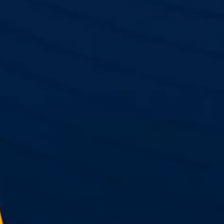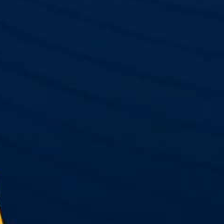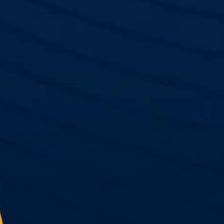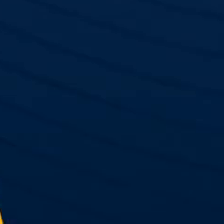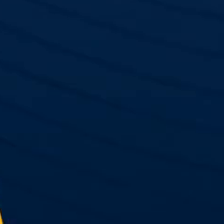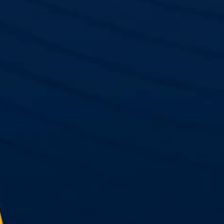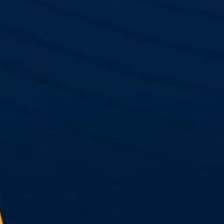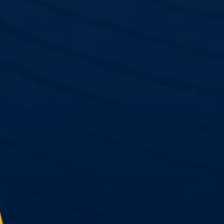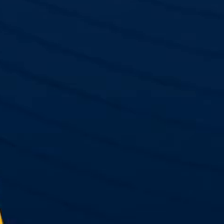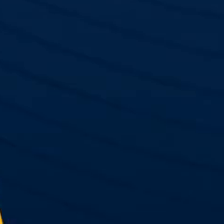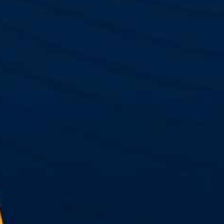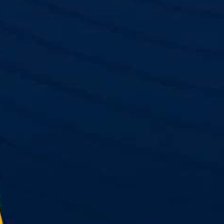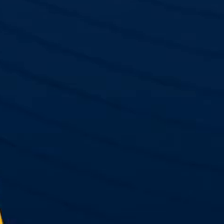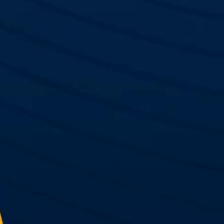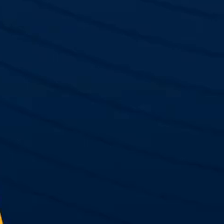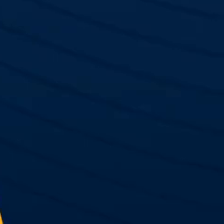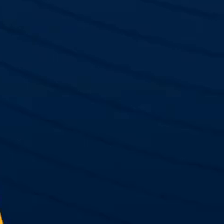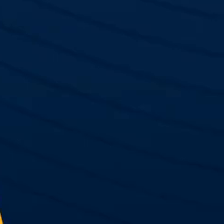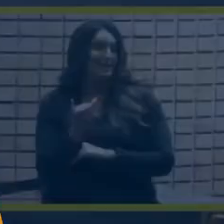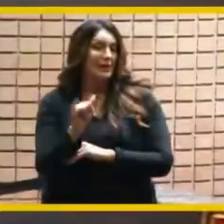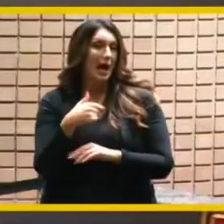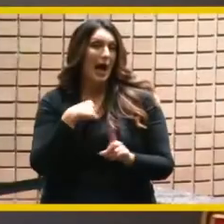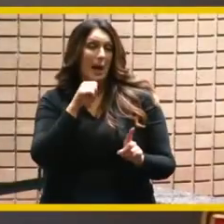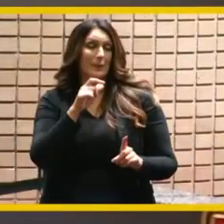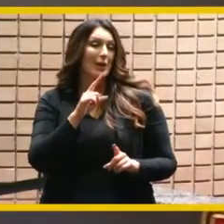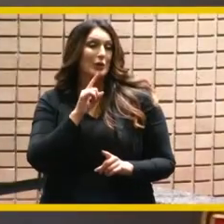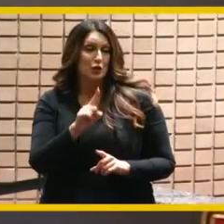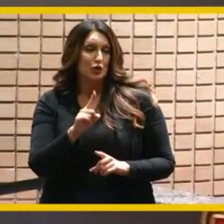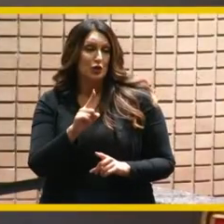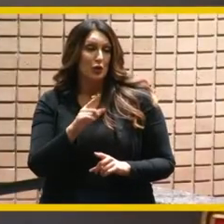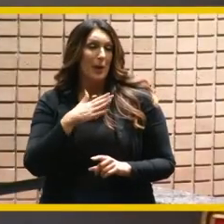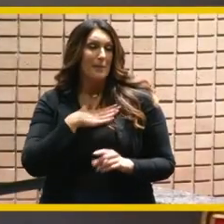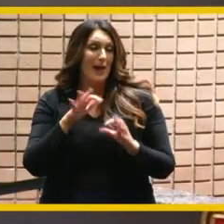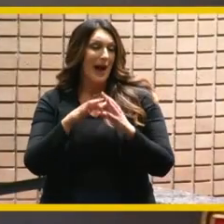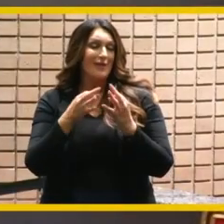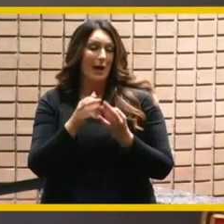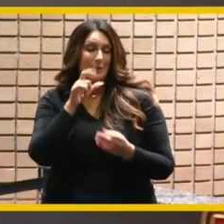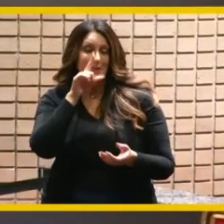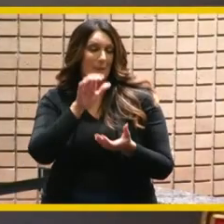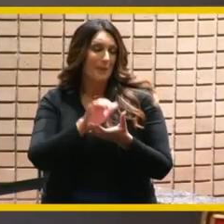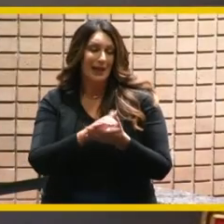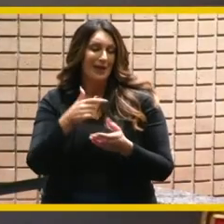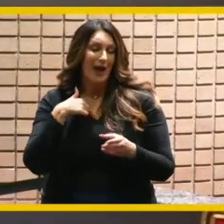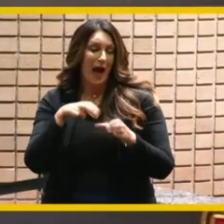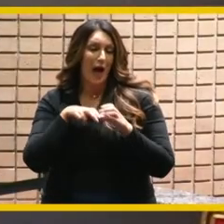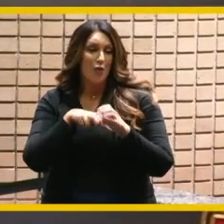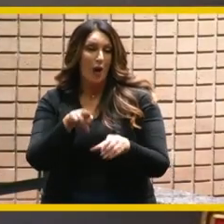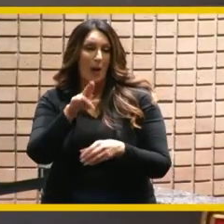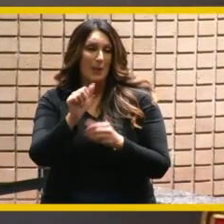rusty i'm still not sure that my family believes i was really on a bus for you for three days you owe me buddy